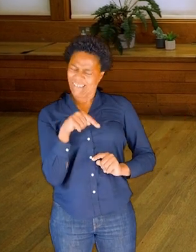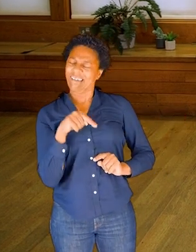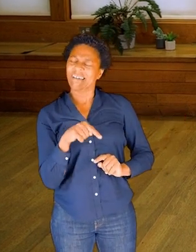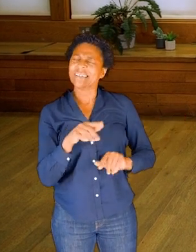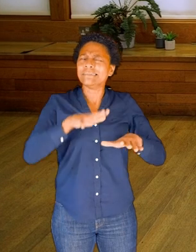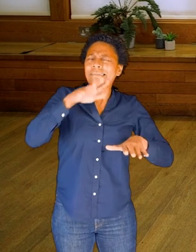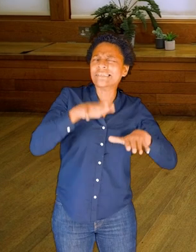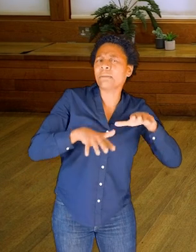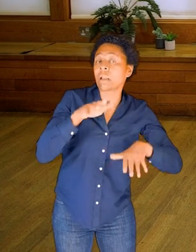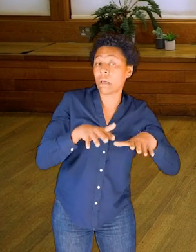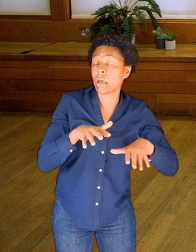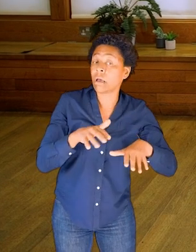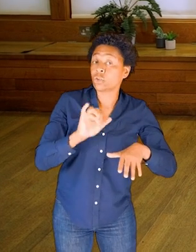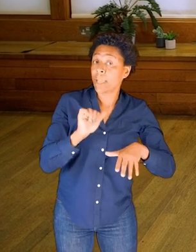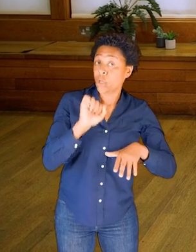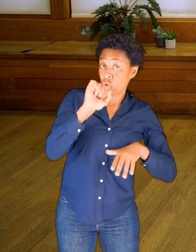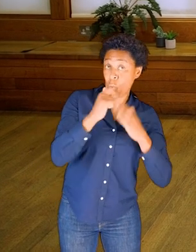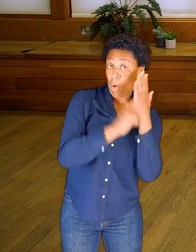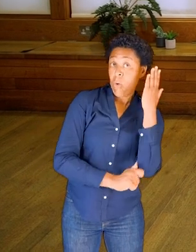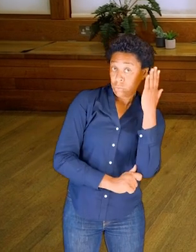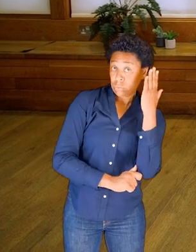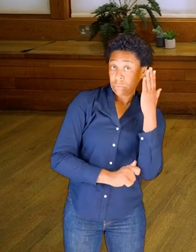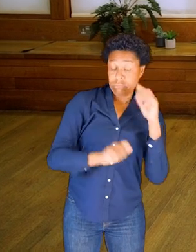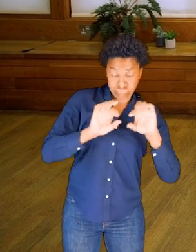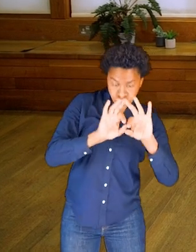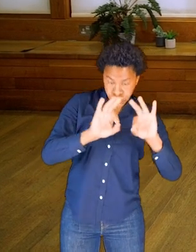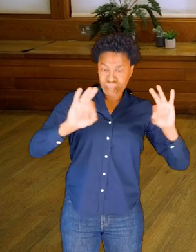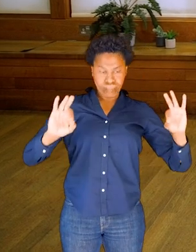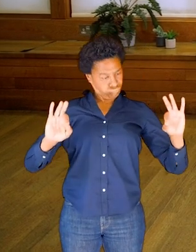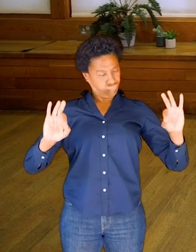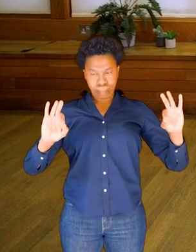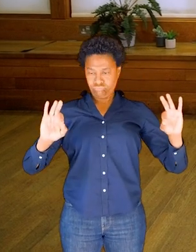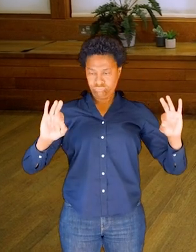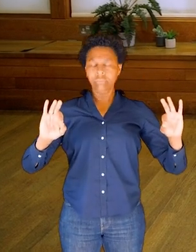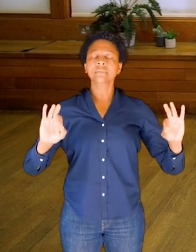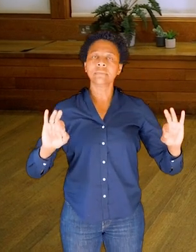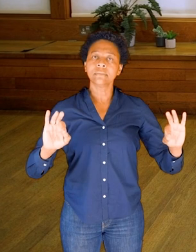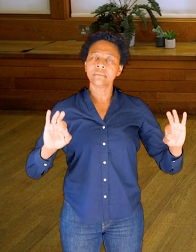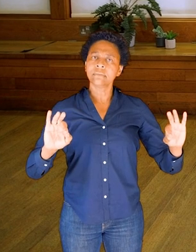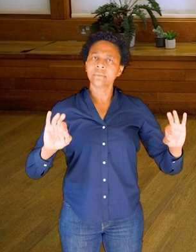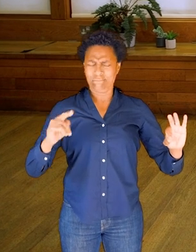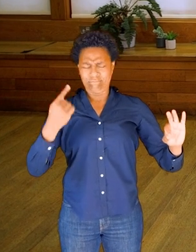very similar to some of the long bones in our body--so if you have your own